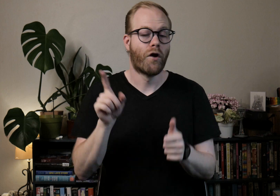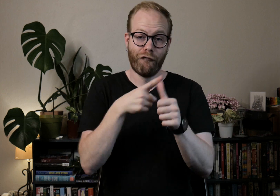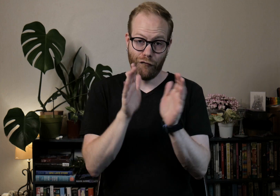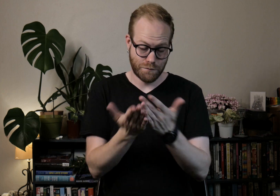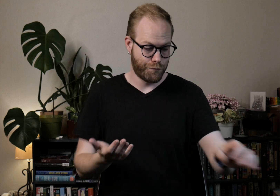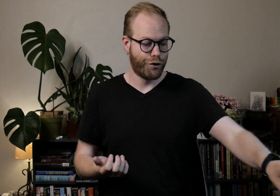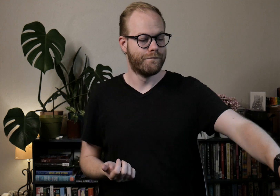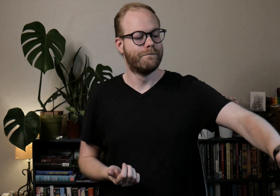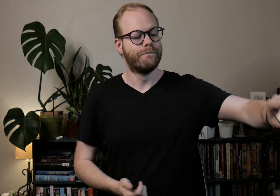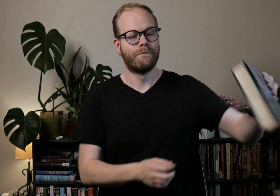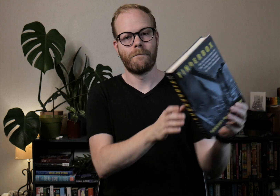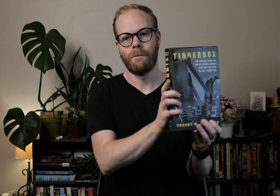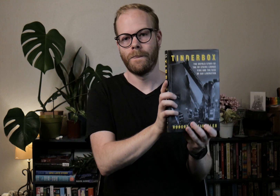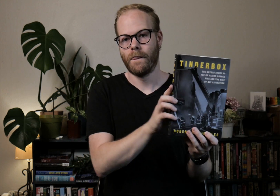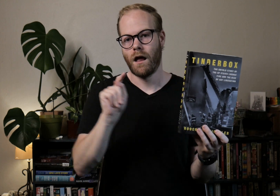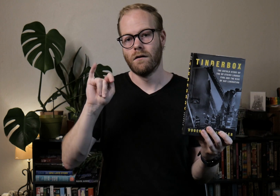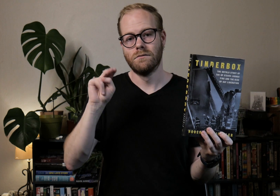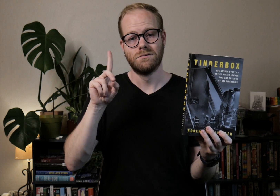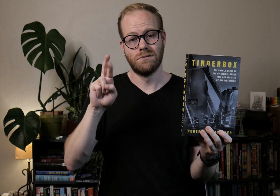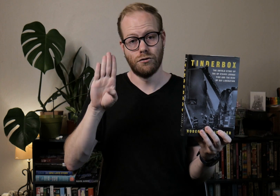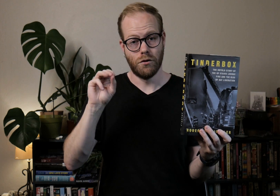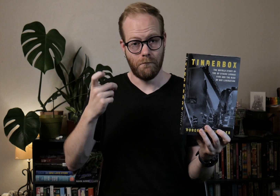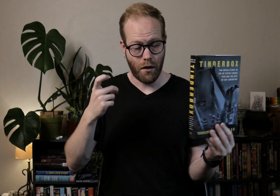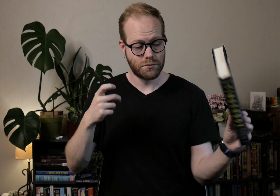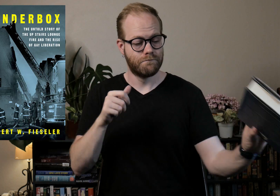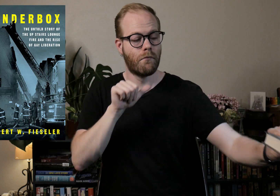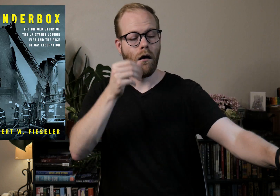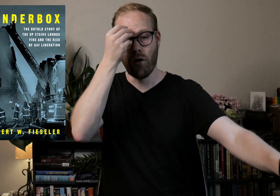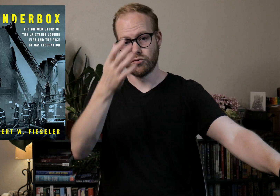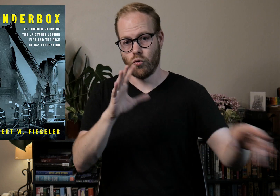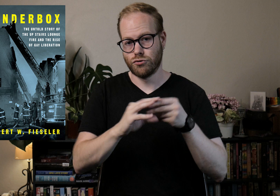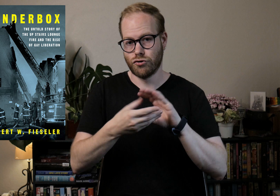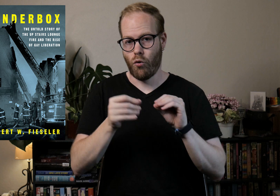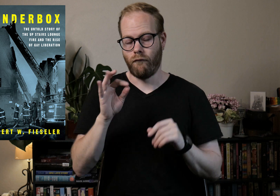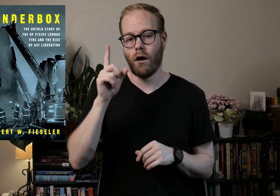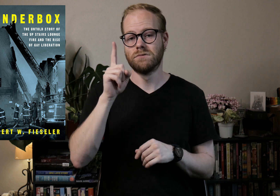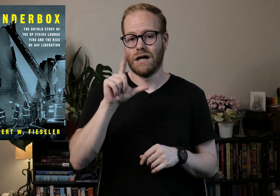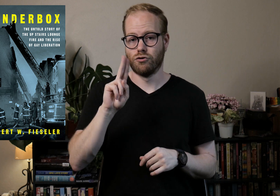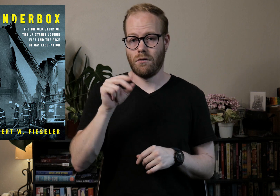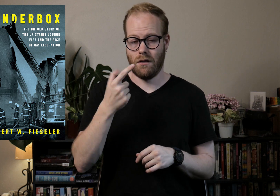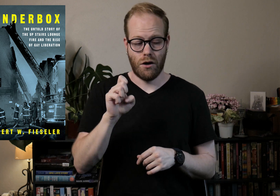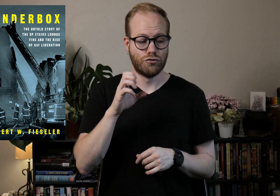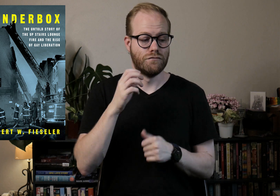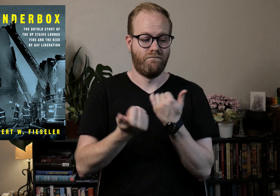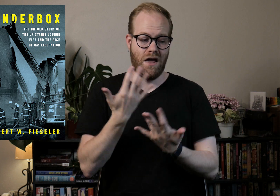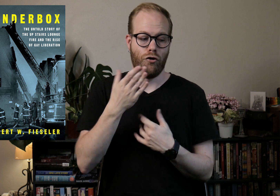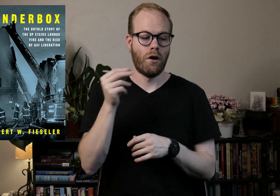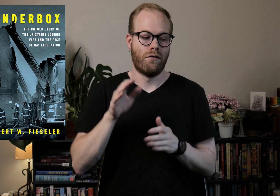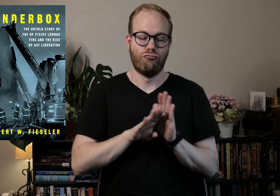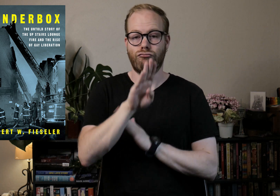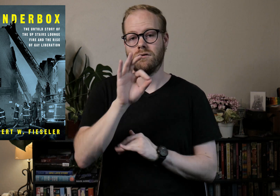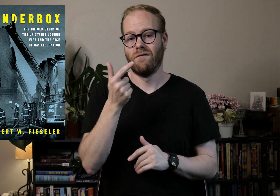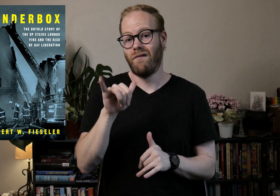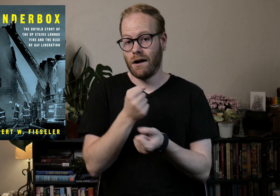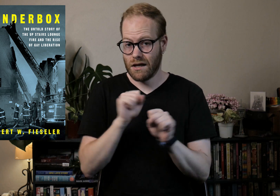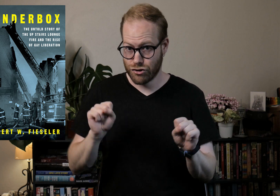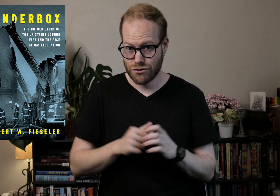The first book is: Tinderbox - The Untold Story of the Up Stairs Lounge Fire and the Rise of Gay Liberation.